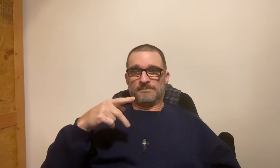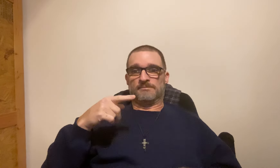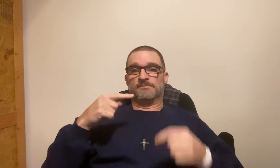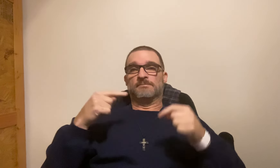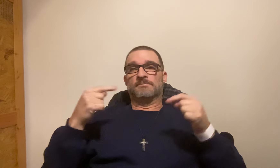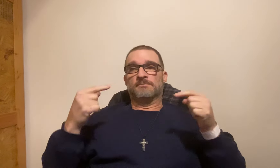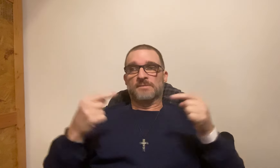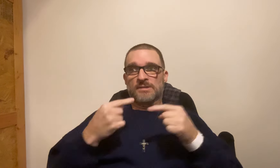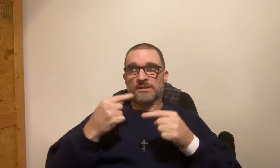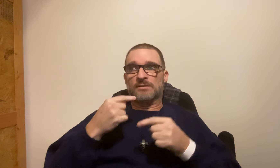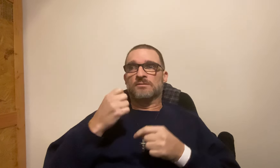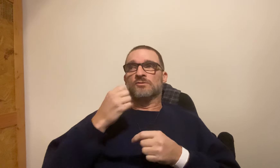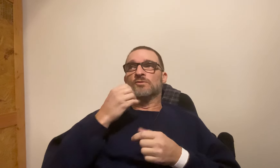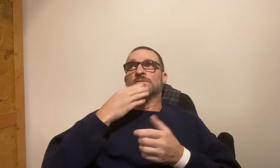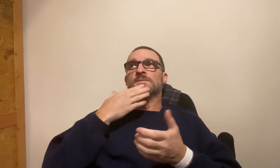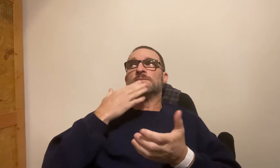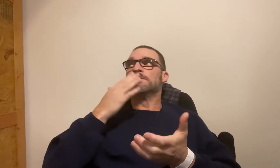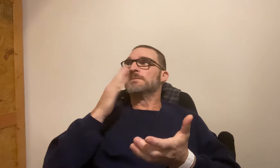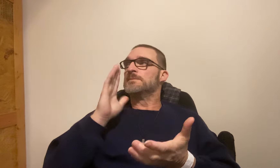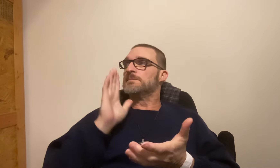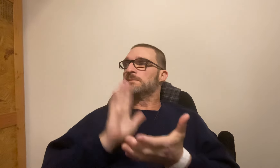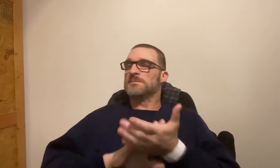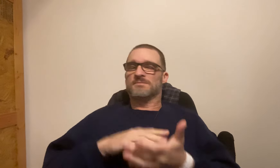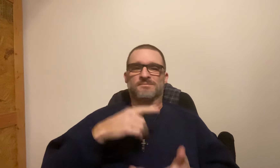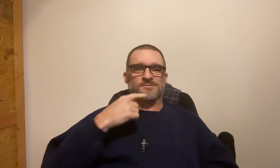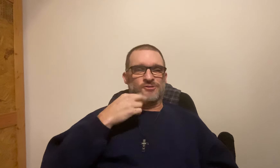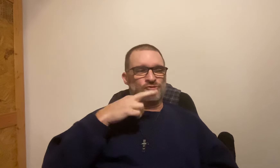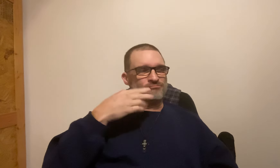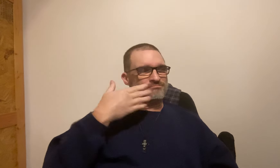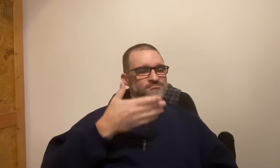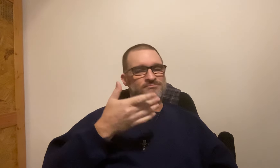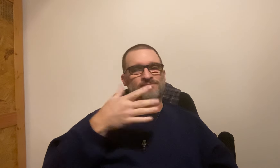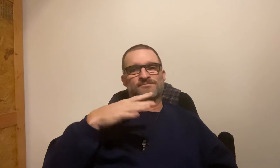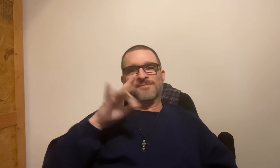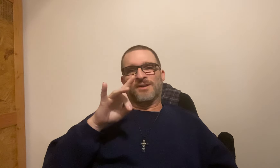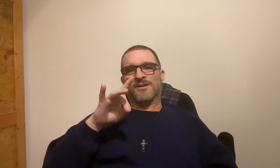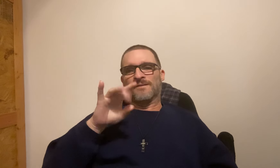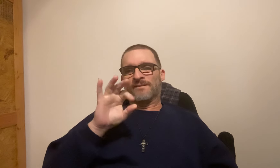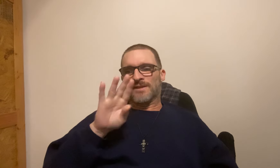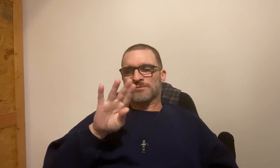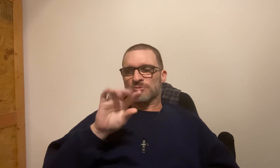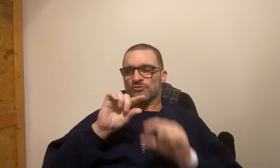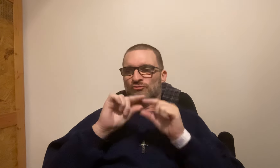My hip is still in pain SO BADLY. I told her go ahead to